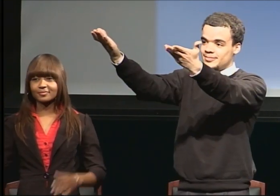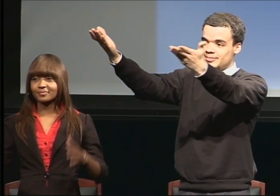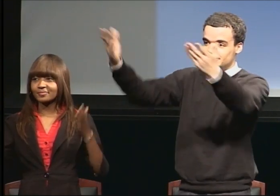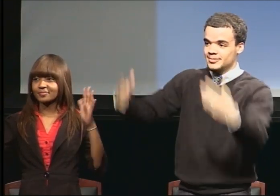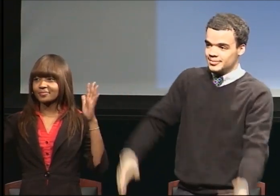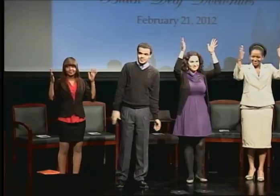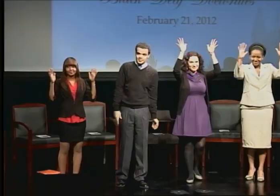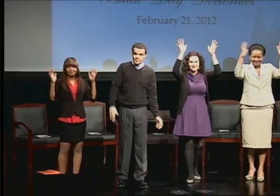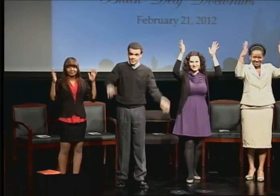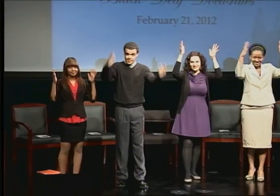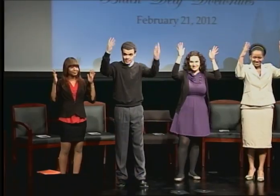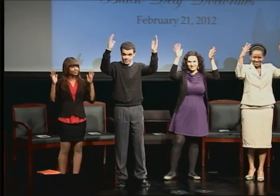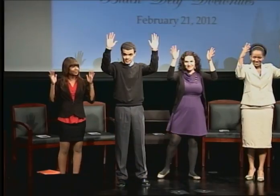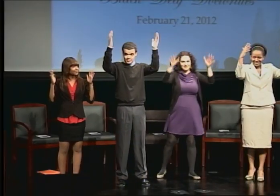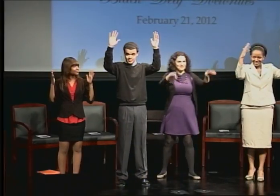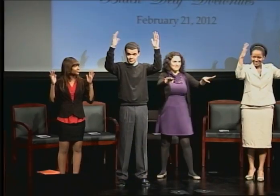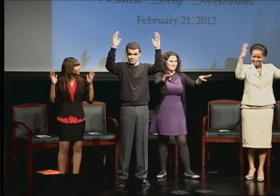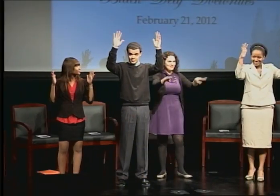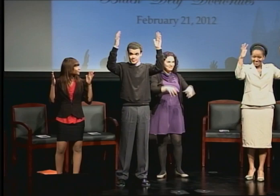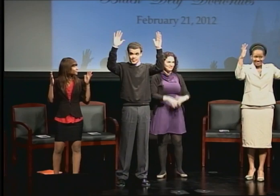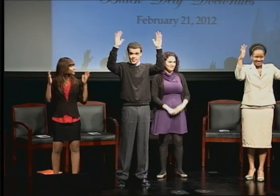And they are processing in even as we speak.